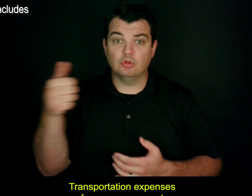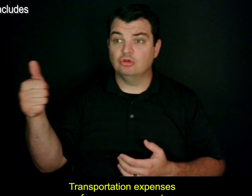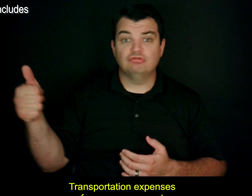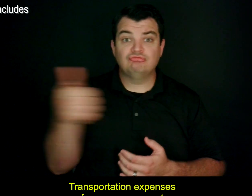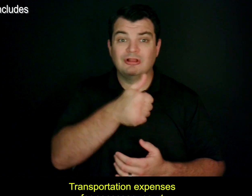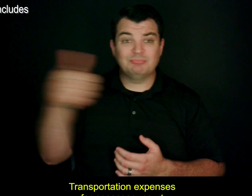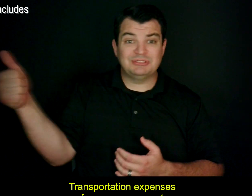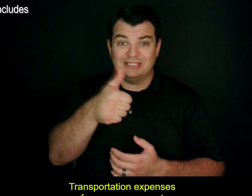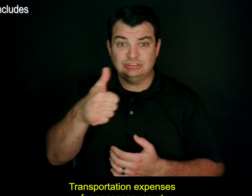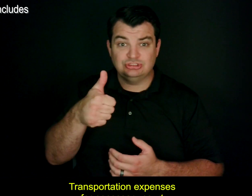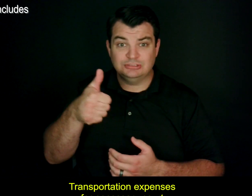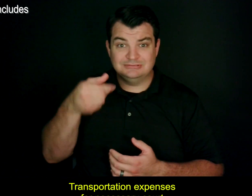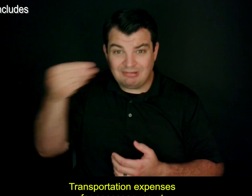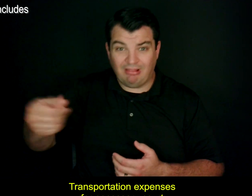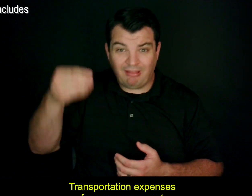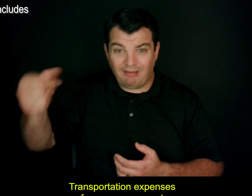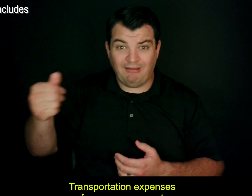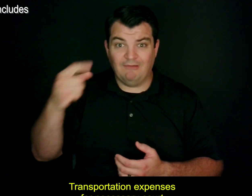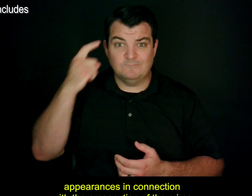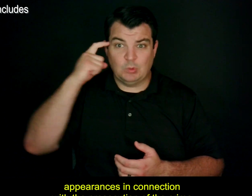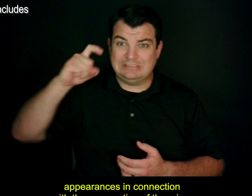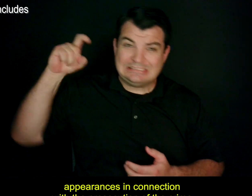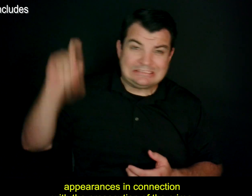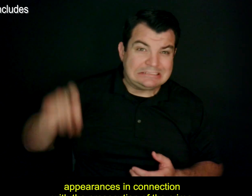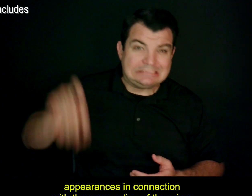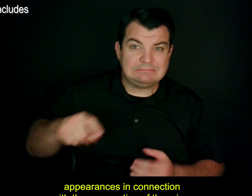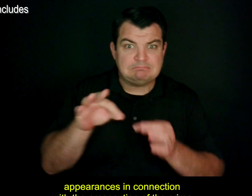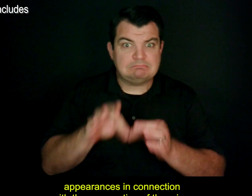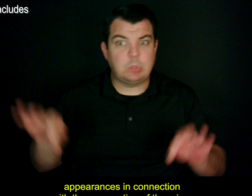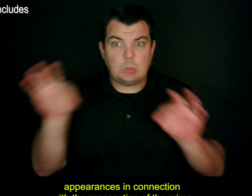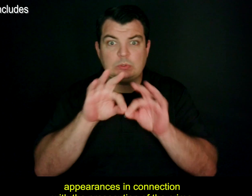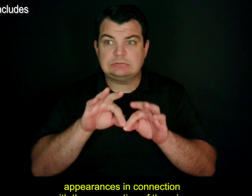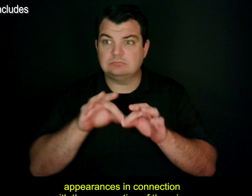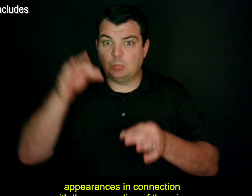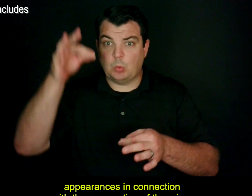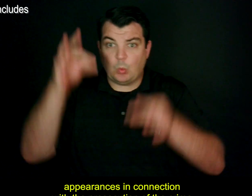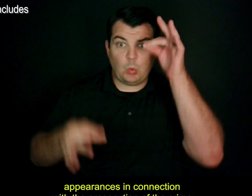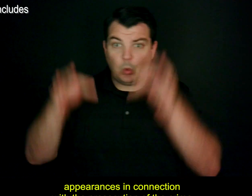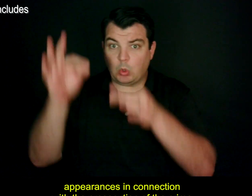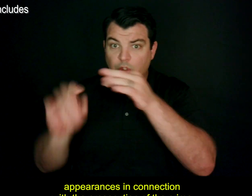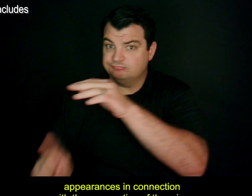Transportation expenses for necessary court appearances in connection with the prosecution of the crime